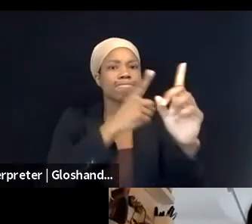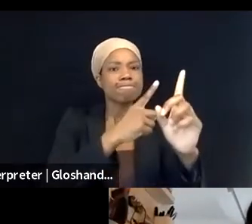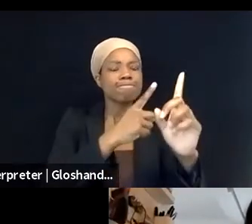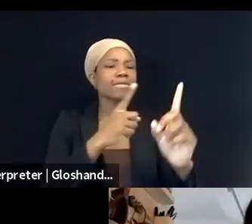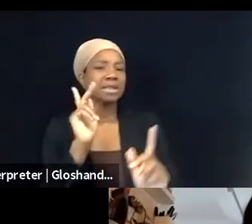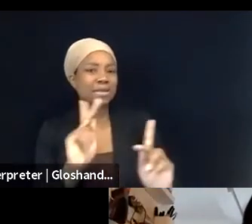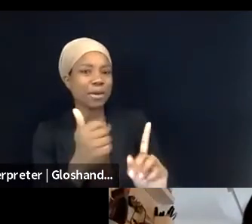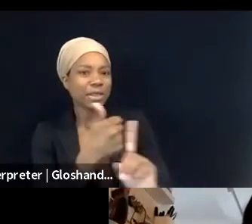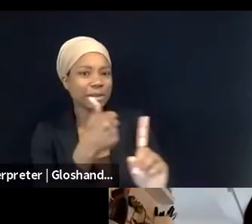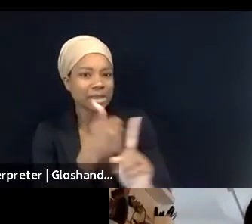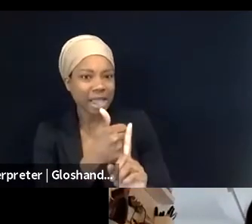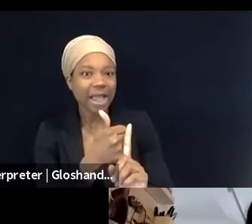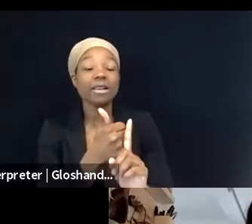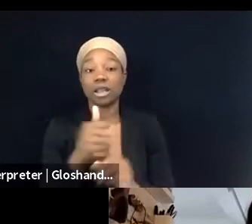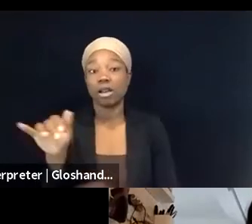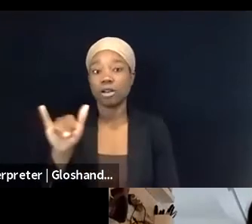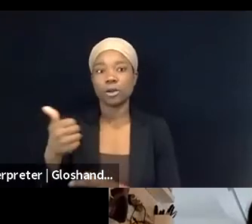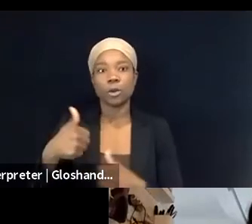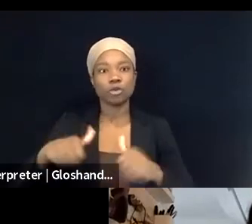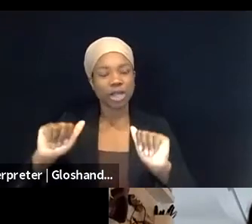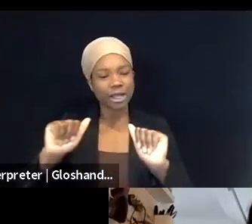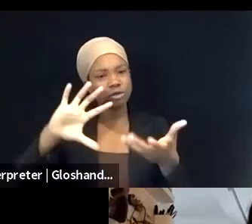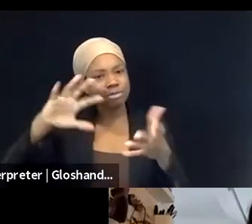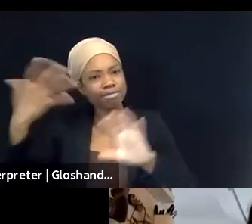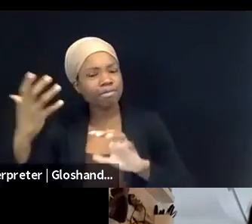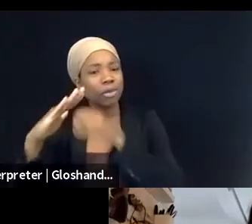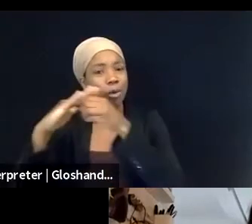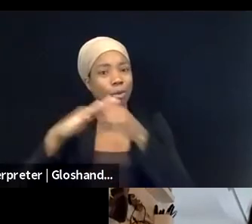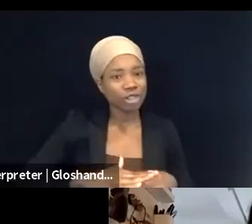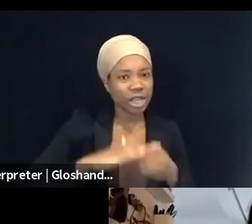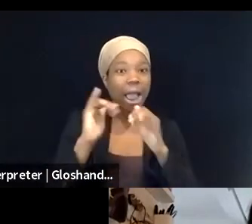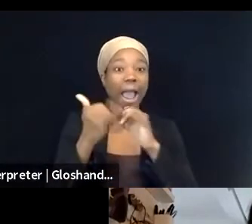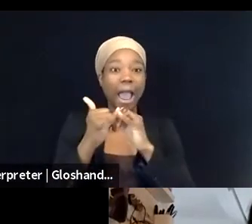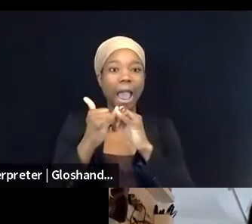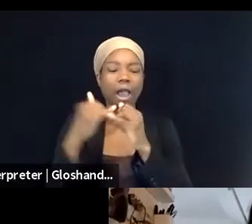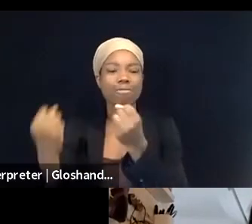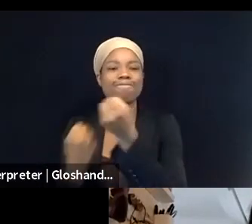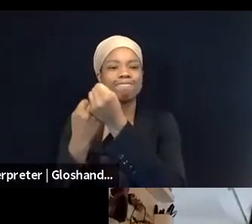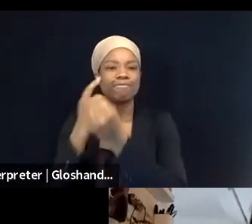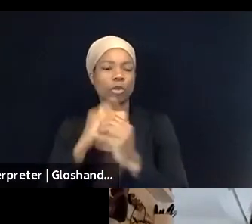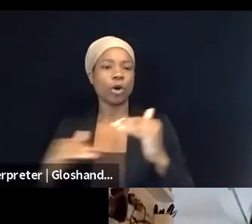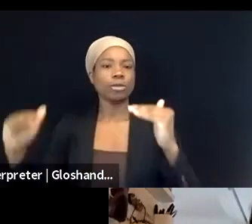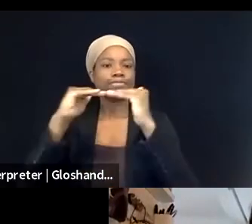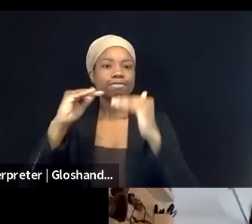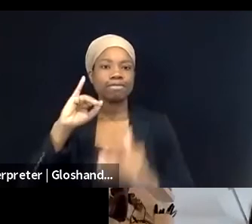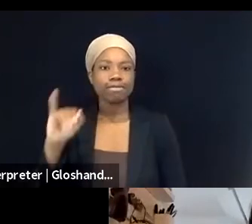disrupt this oppression by advocating for justice. So, we're gonna go around and actually ask for our panelists